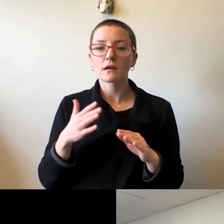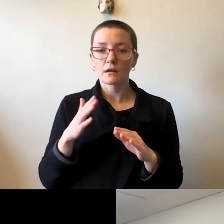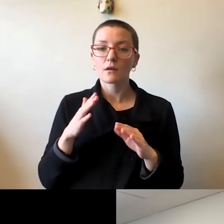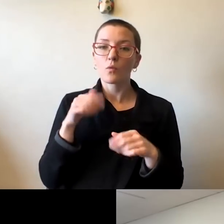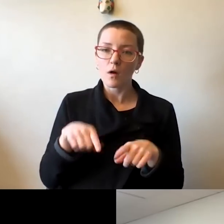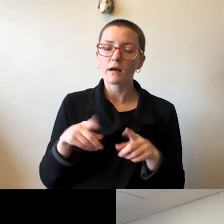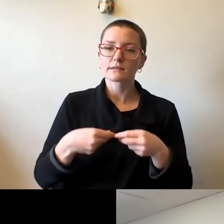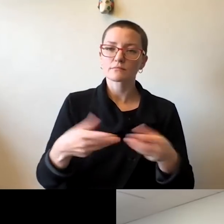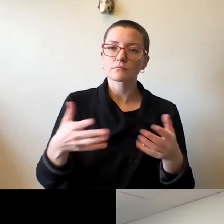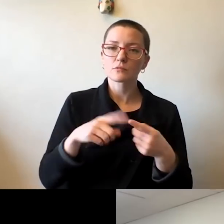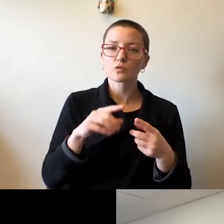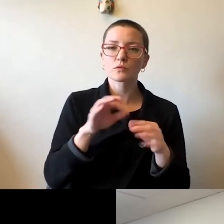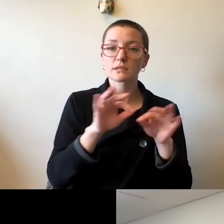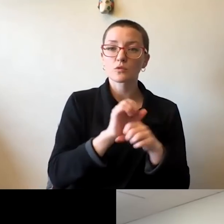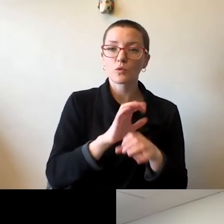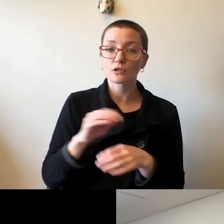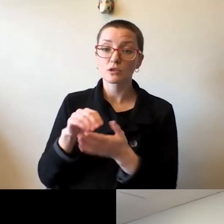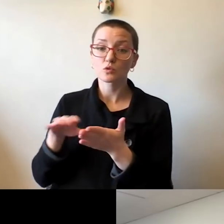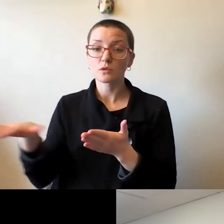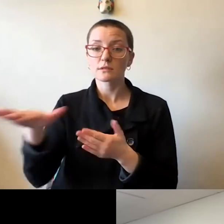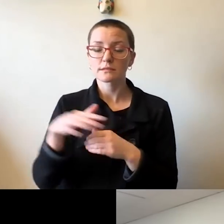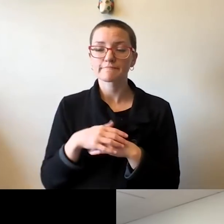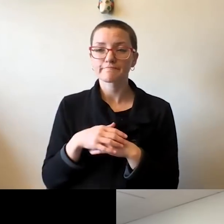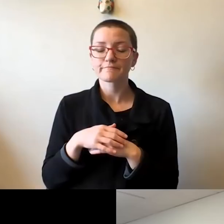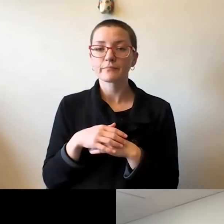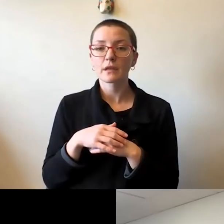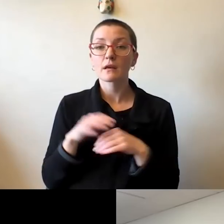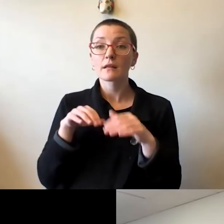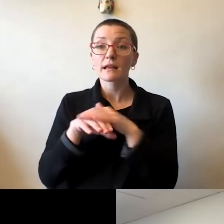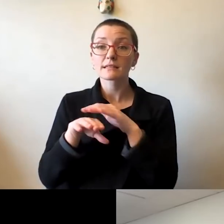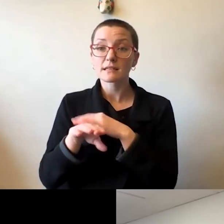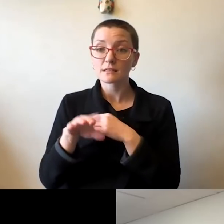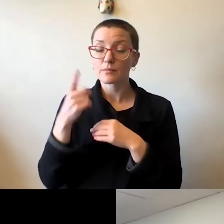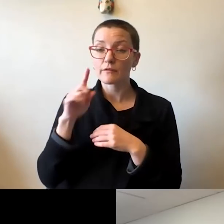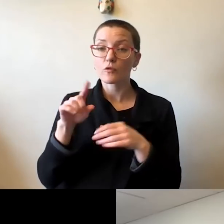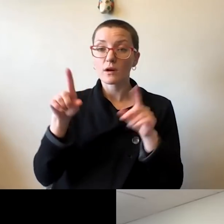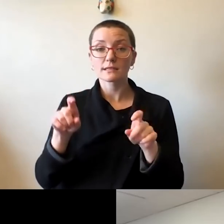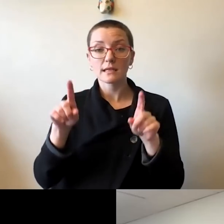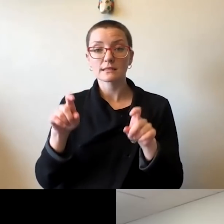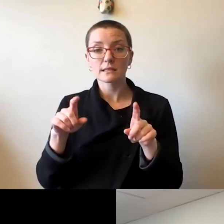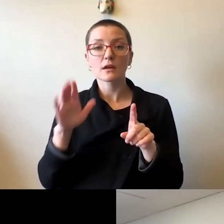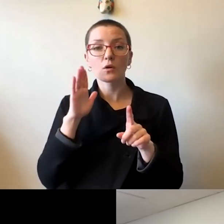But the accessibility to the testing, we think is going to be critically important,